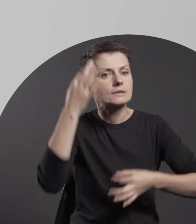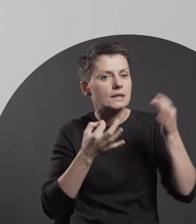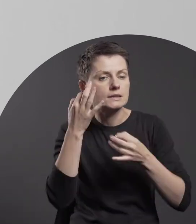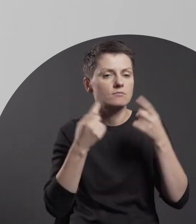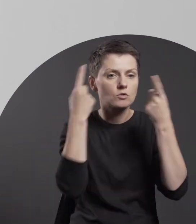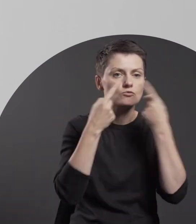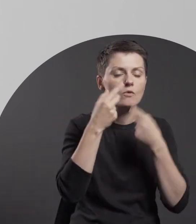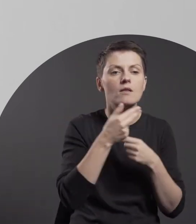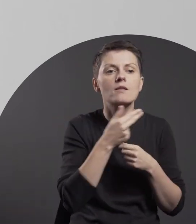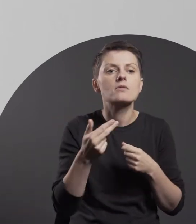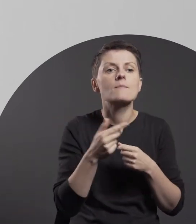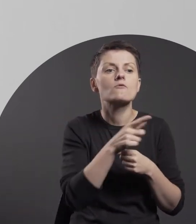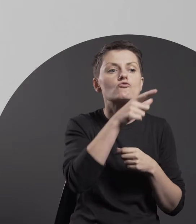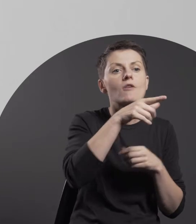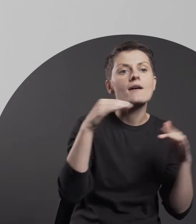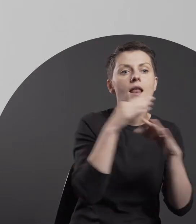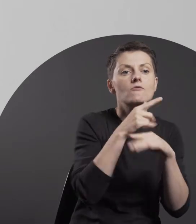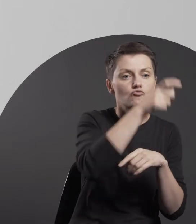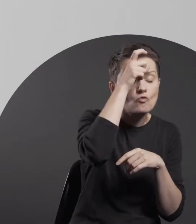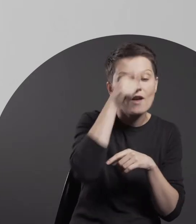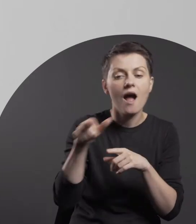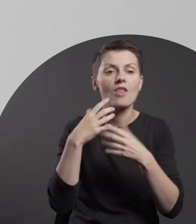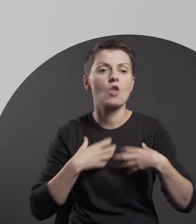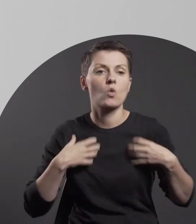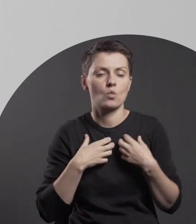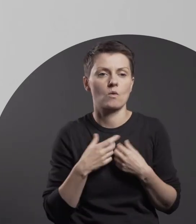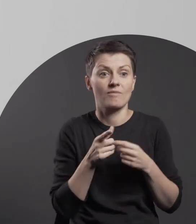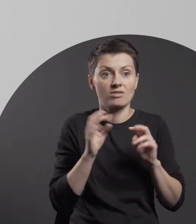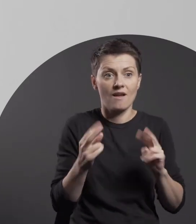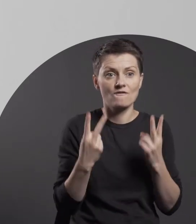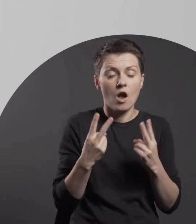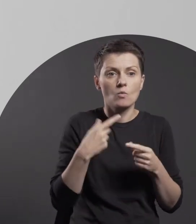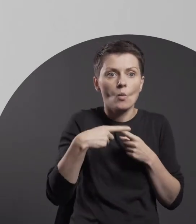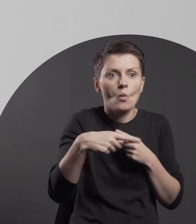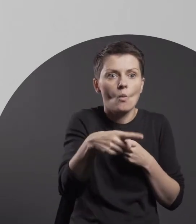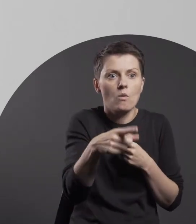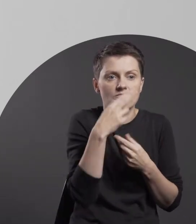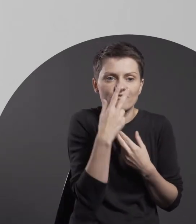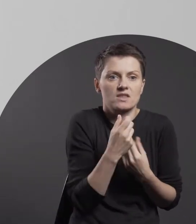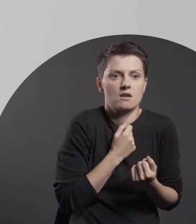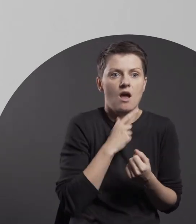which is of particular importance on the eve of the impending climate crisis.